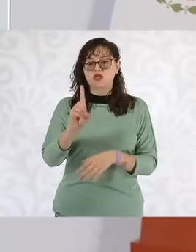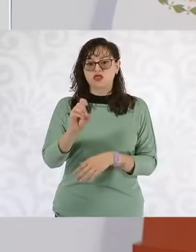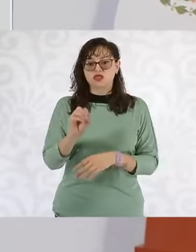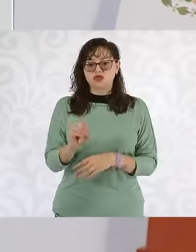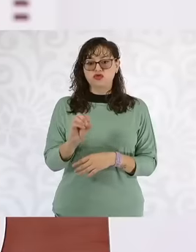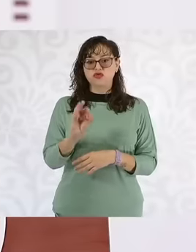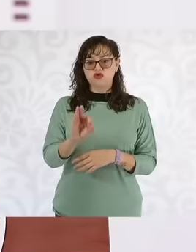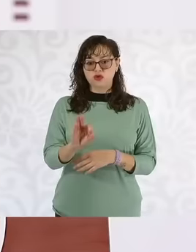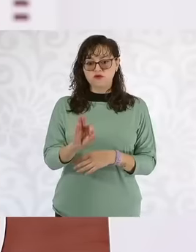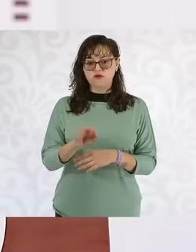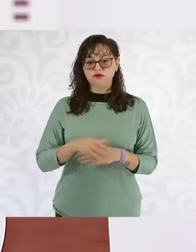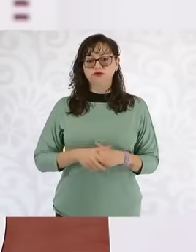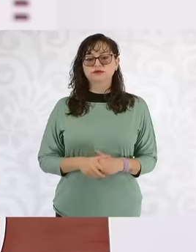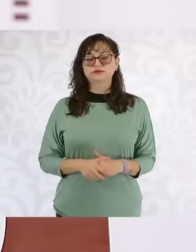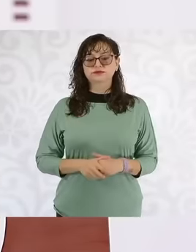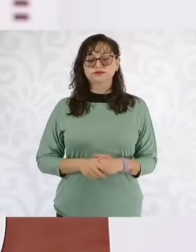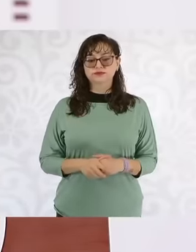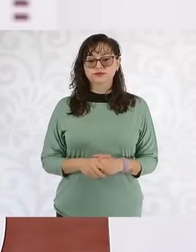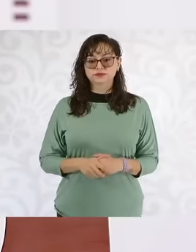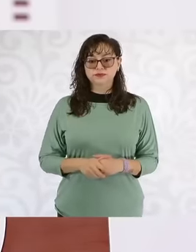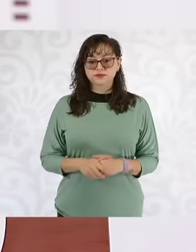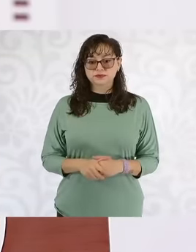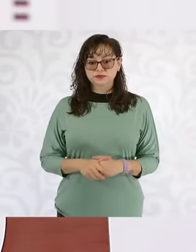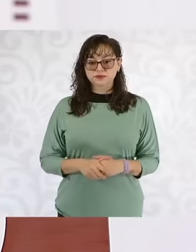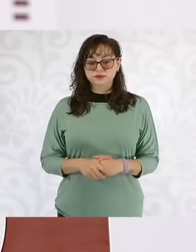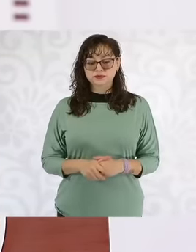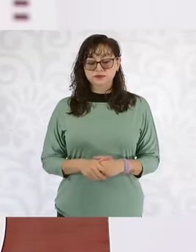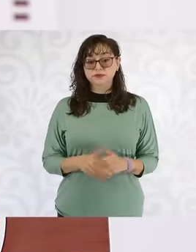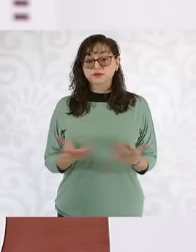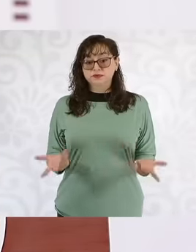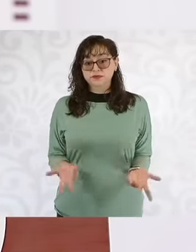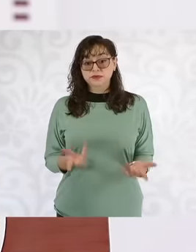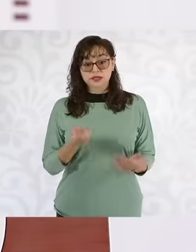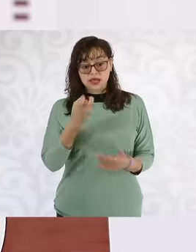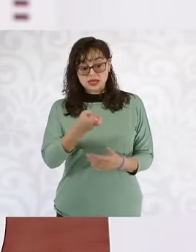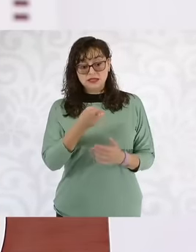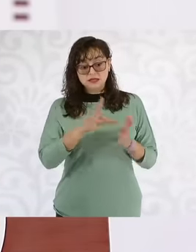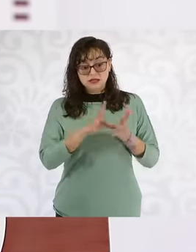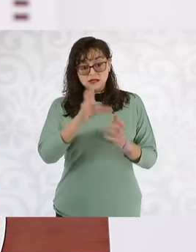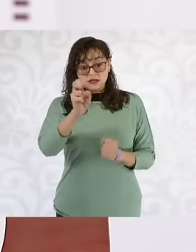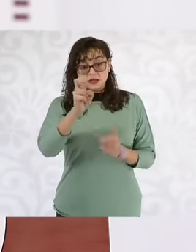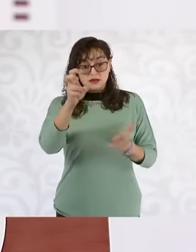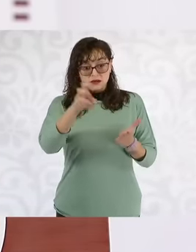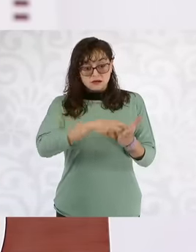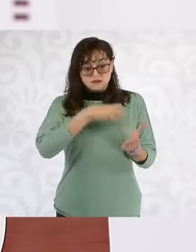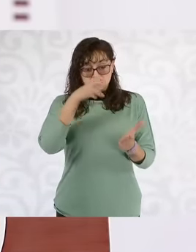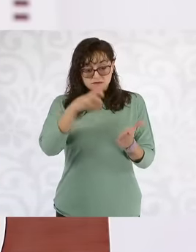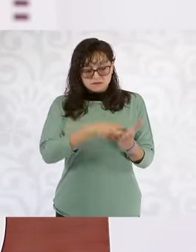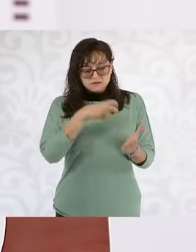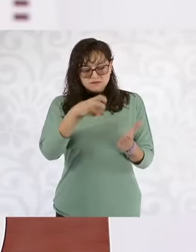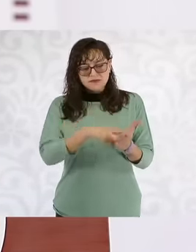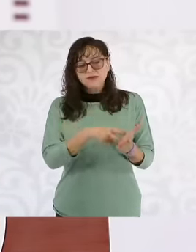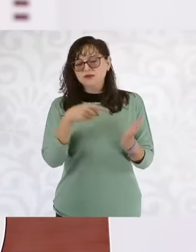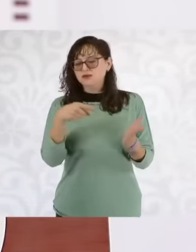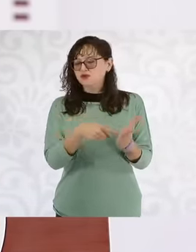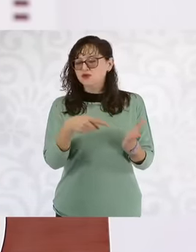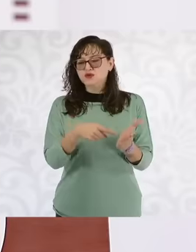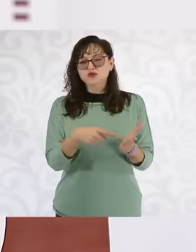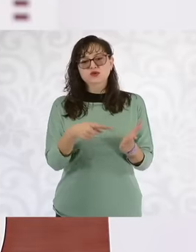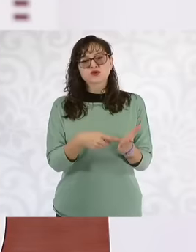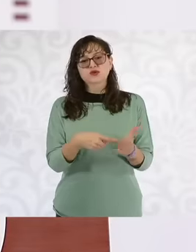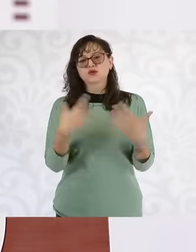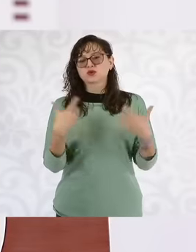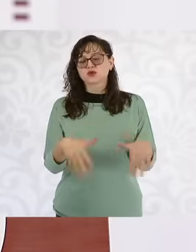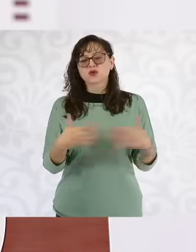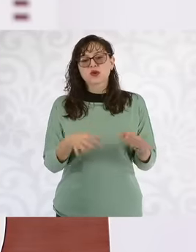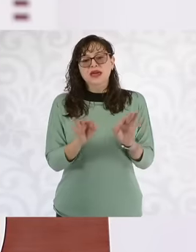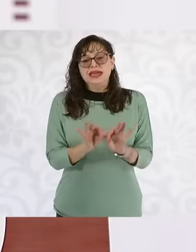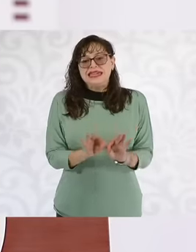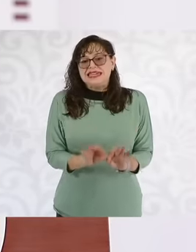official gazette of the federation is a reform that in a very important part returns to the people